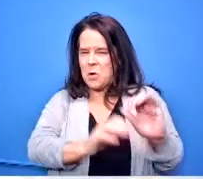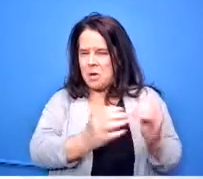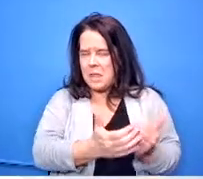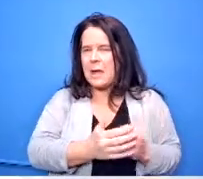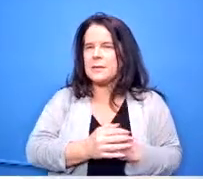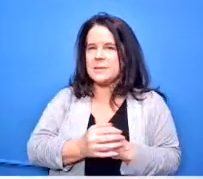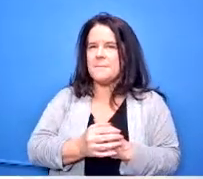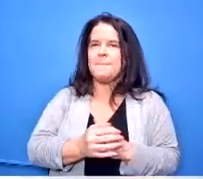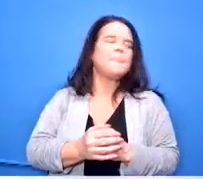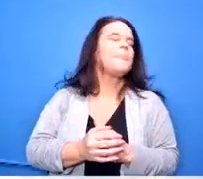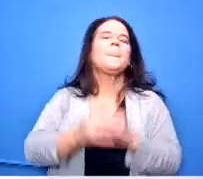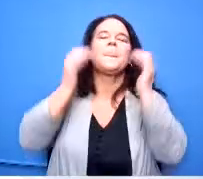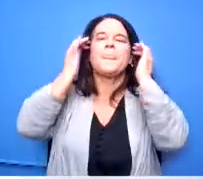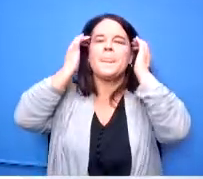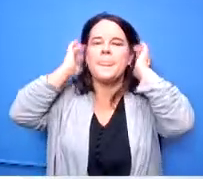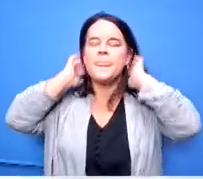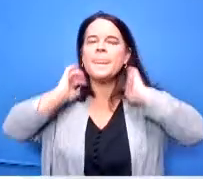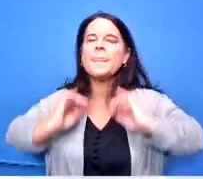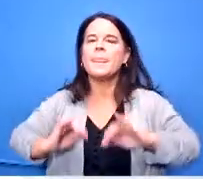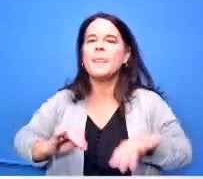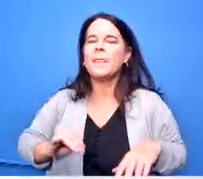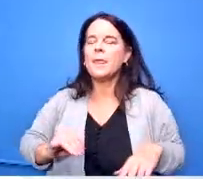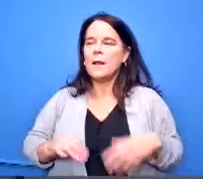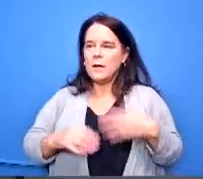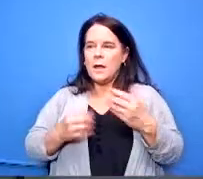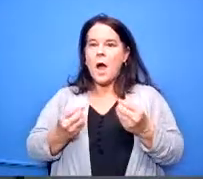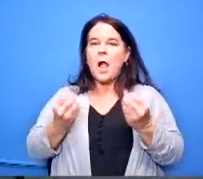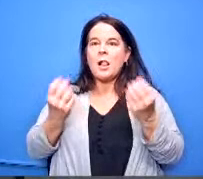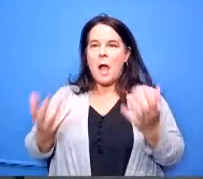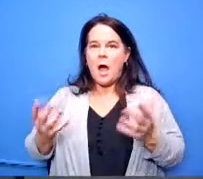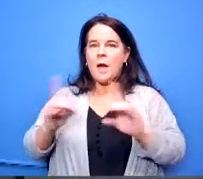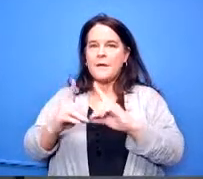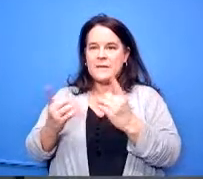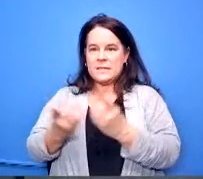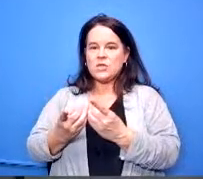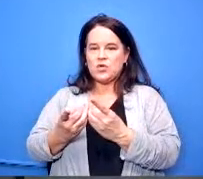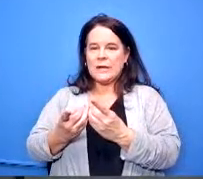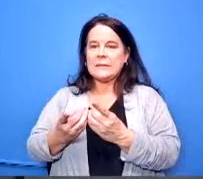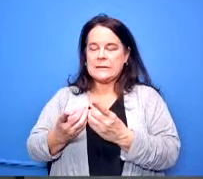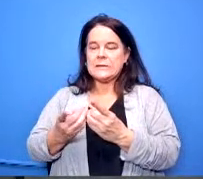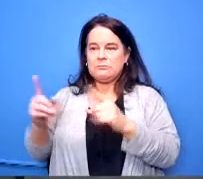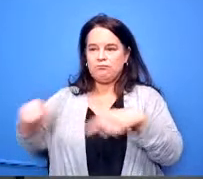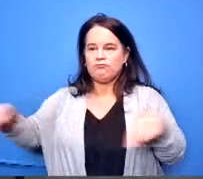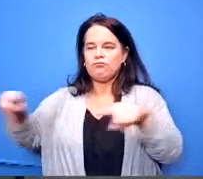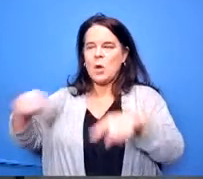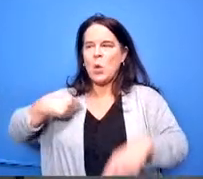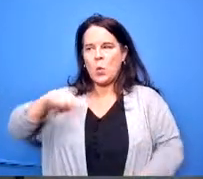and in in a lot of school districts and i think we're uh we're similar to them because of the ccp